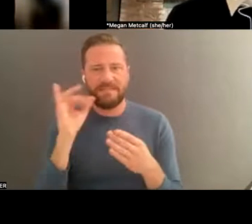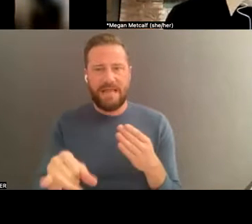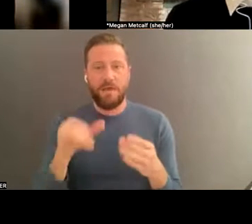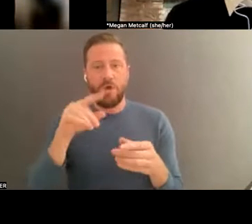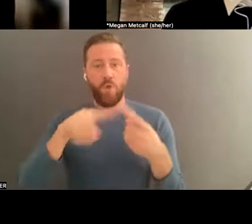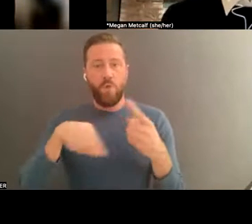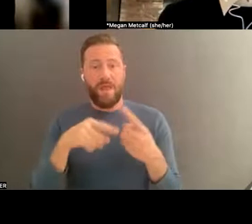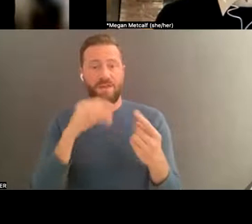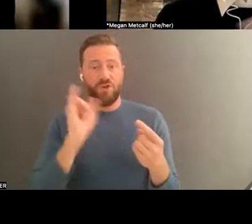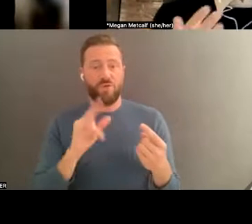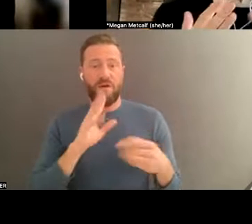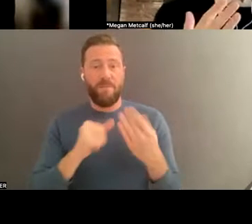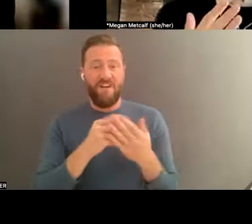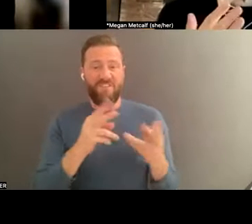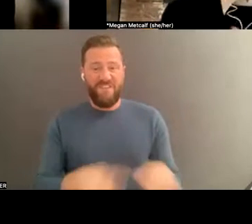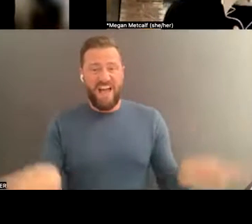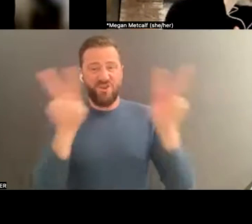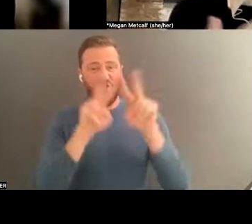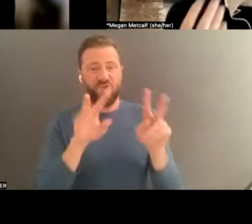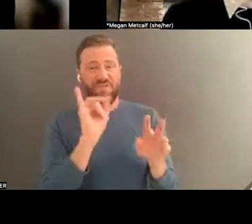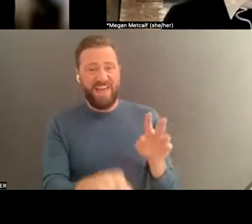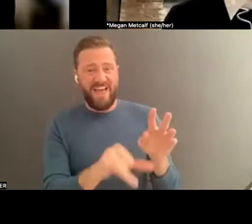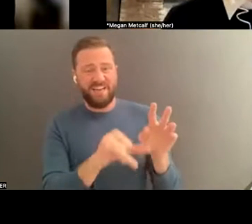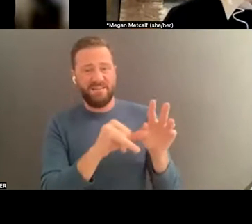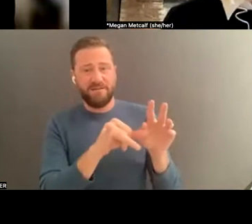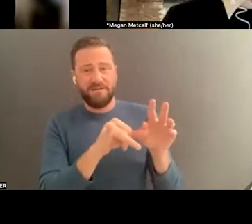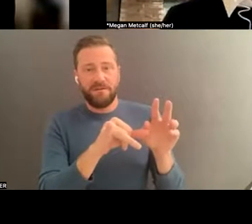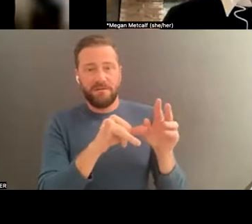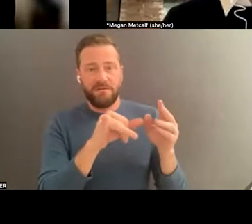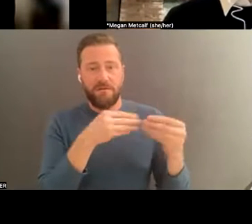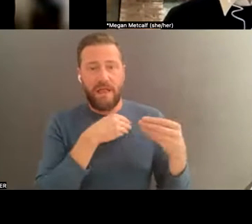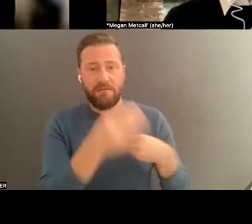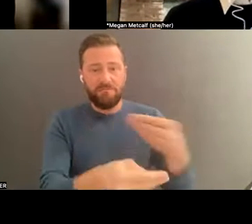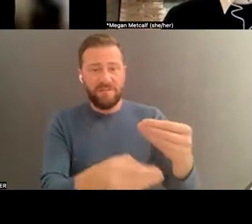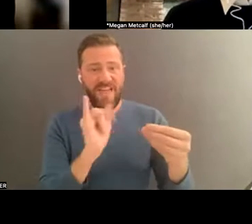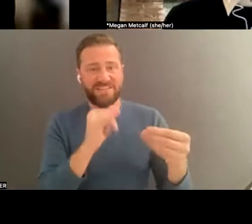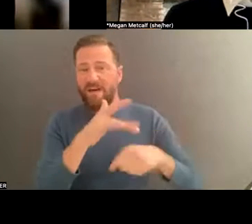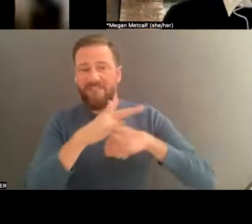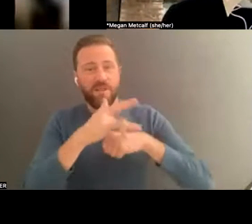and commercialization, those kinds of things are not available for every practice. I have been in the situation of like want